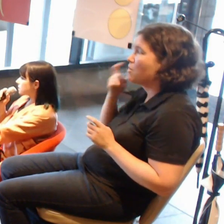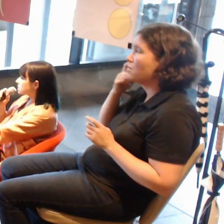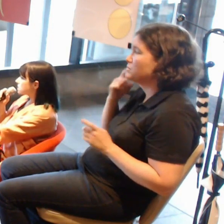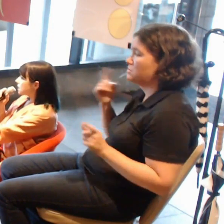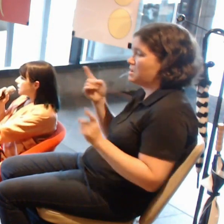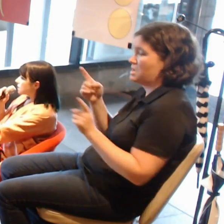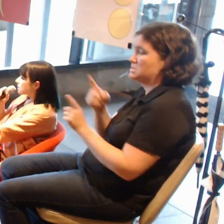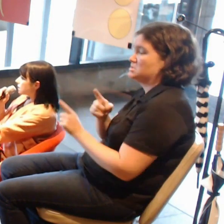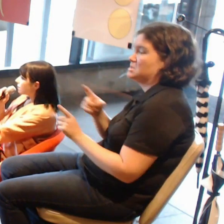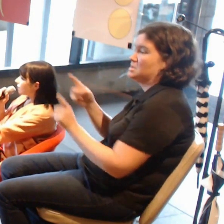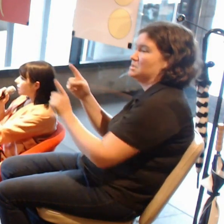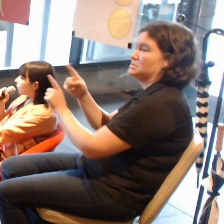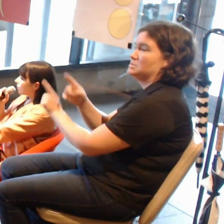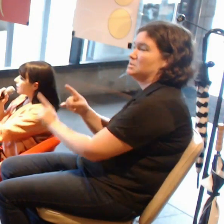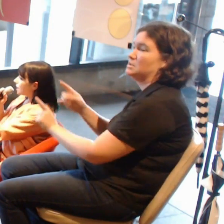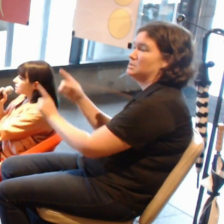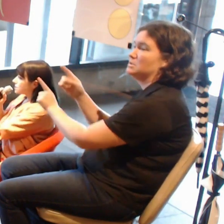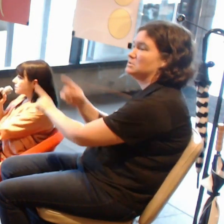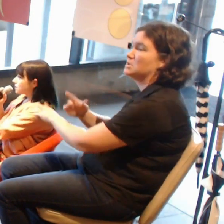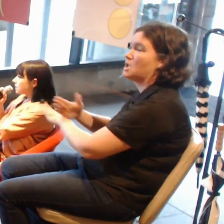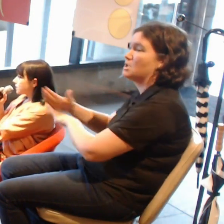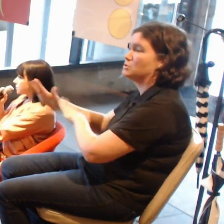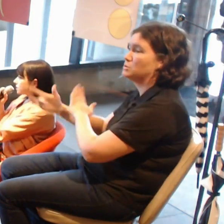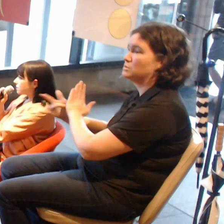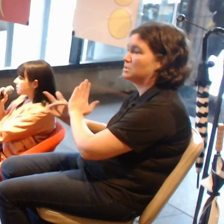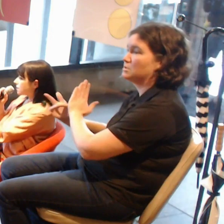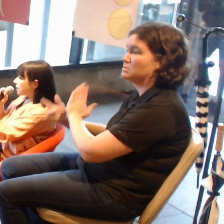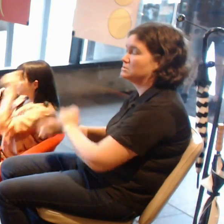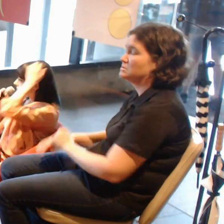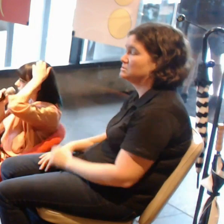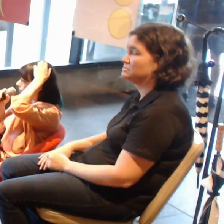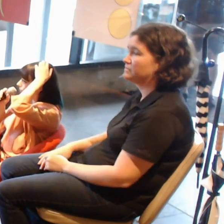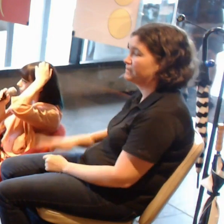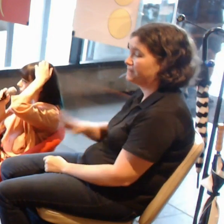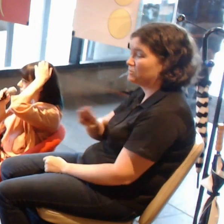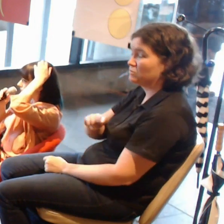There are already artists in the collection who prefer a particular aesthetic